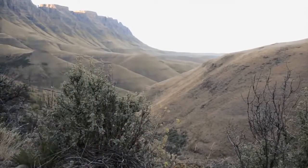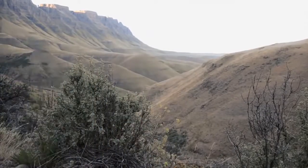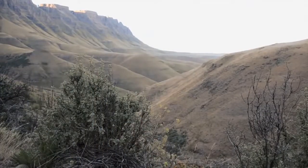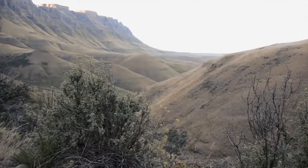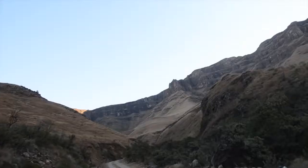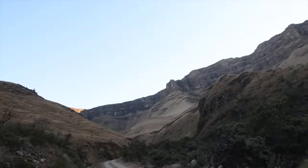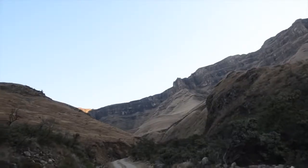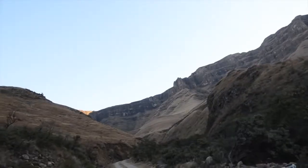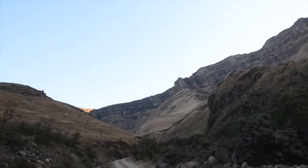Hurry up, Darren, let’s go now.